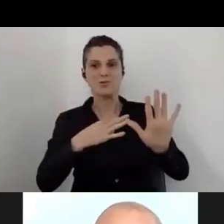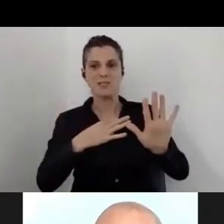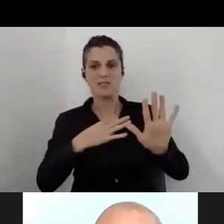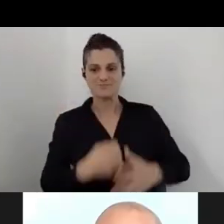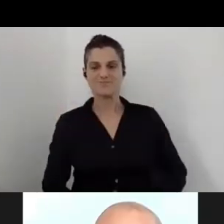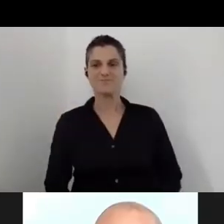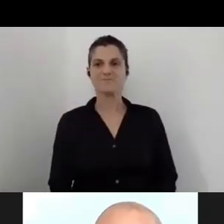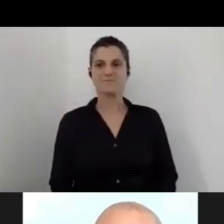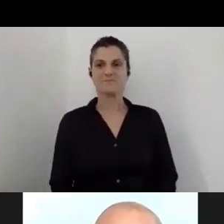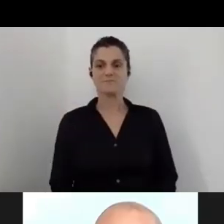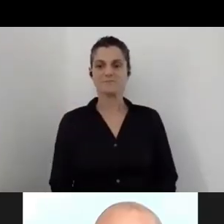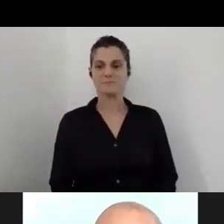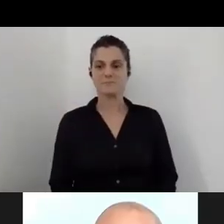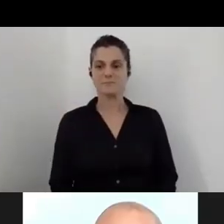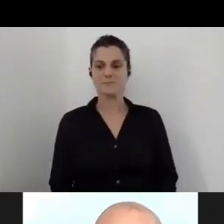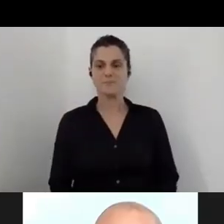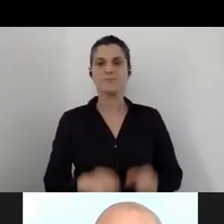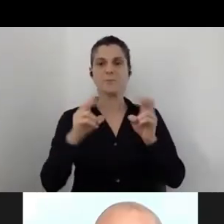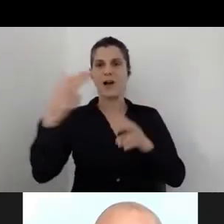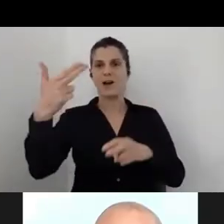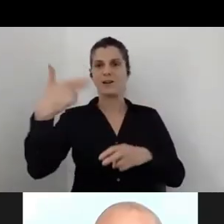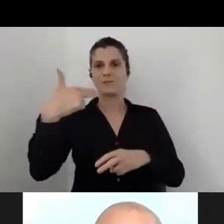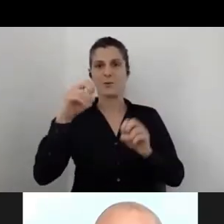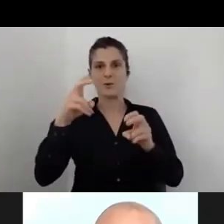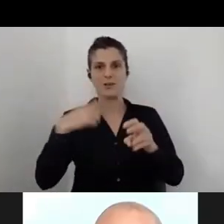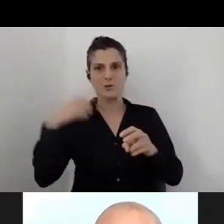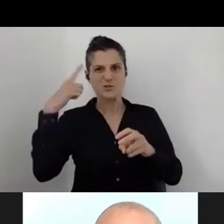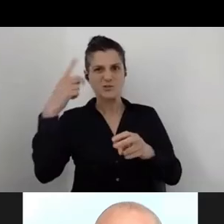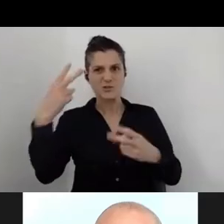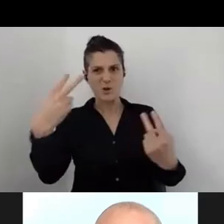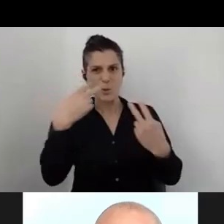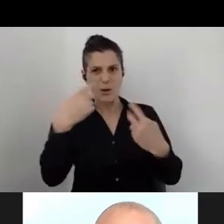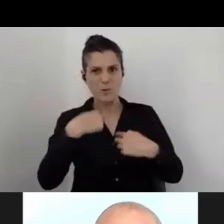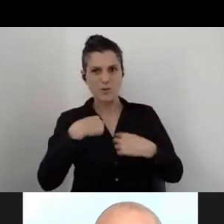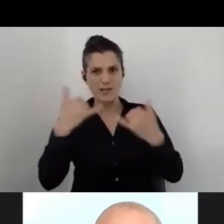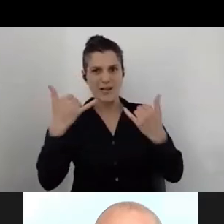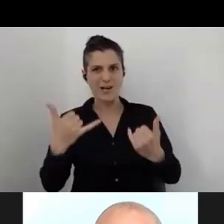I think you can see me in my virtual office.